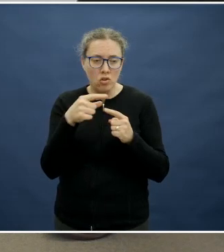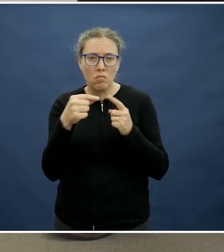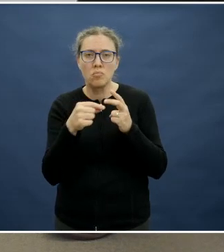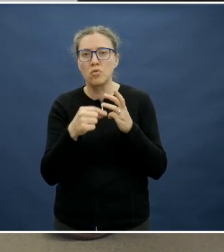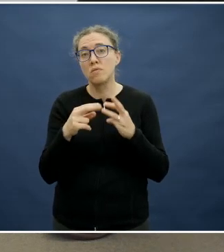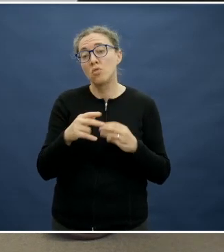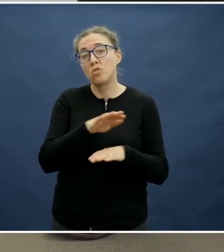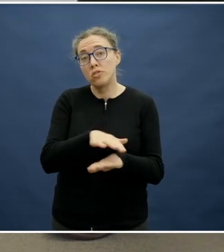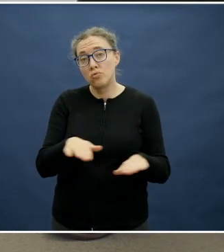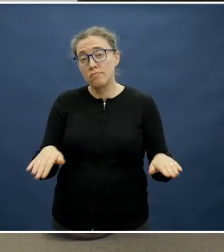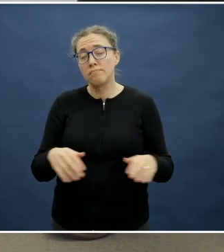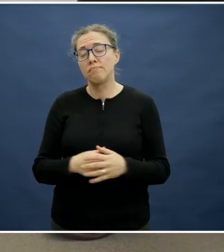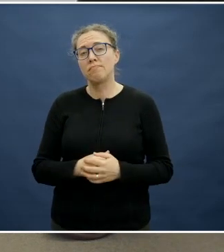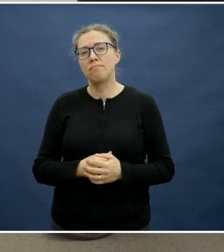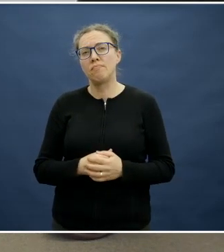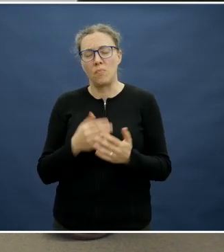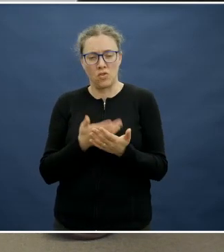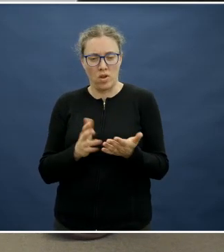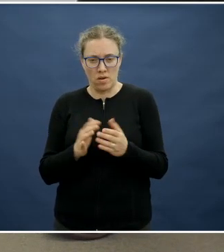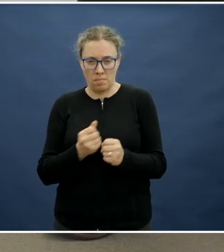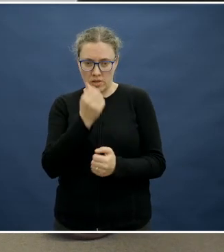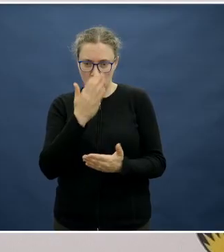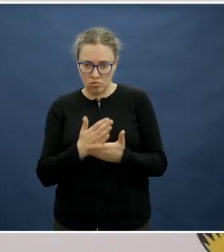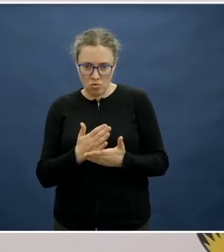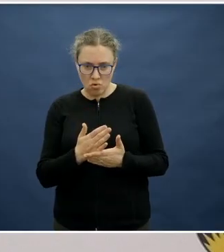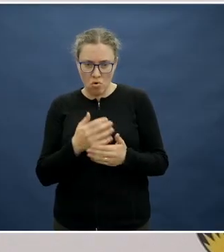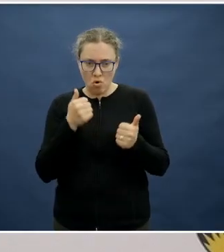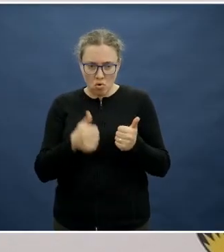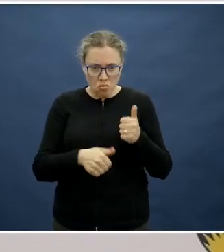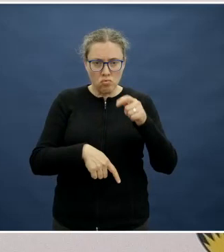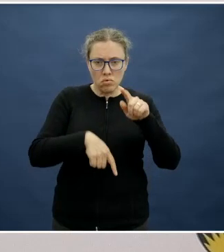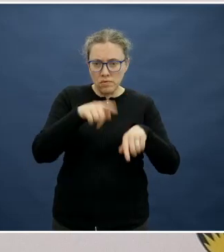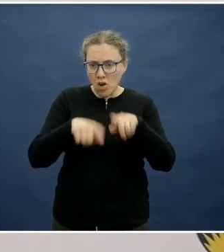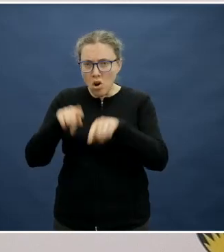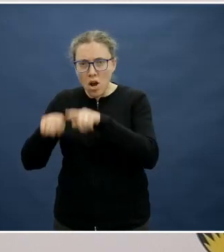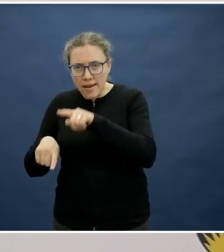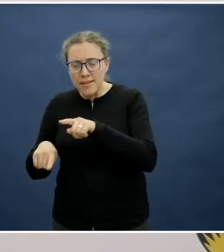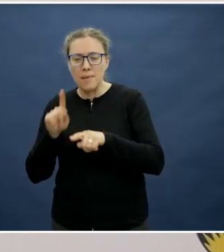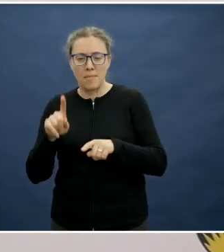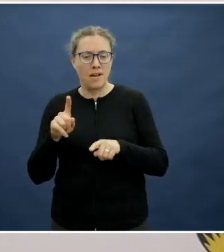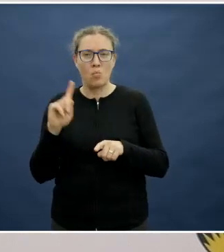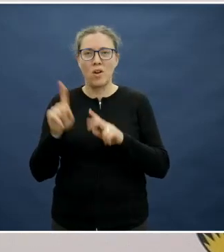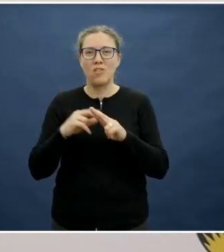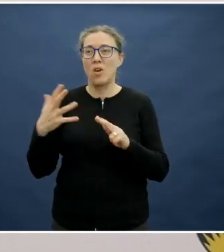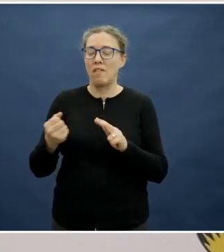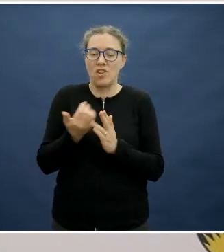How do you get a balanced diet into kids who have got gluten intolerances or dairy allergies, for example?